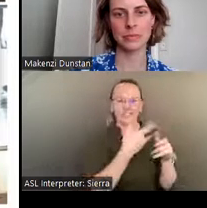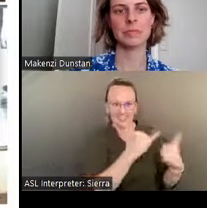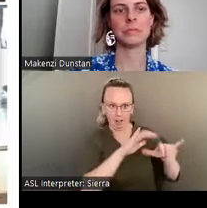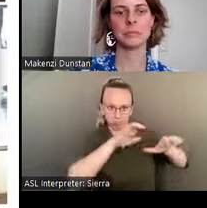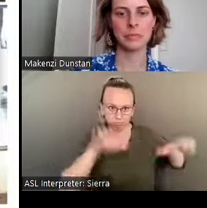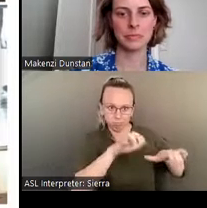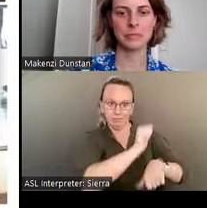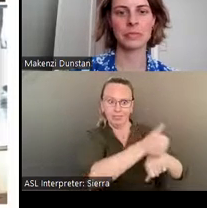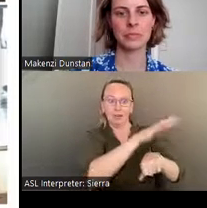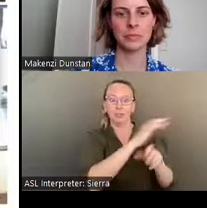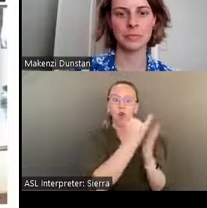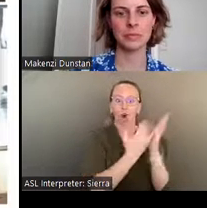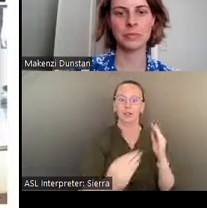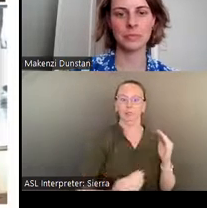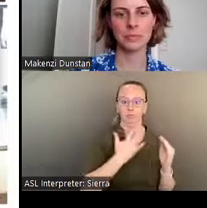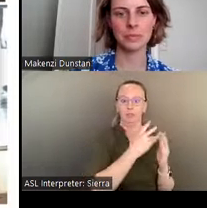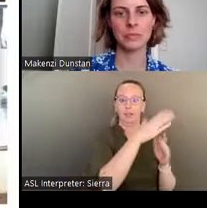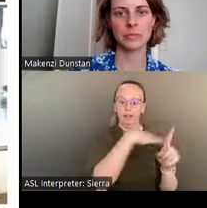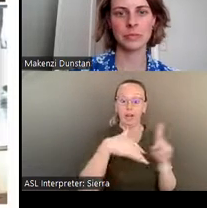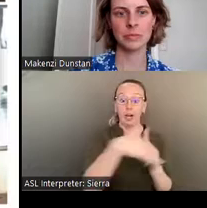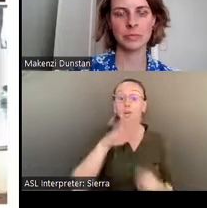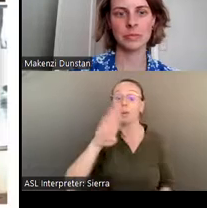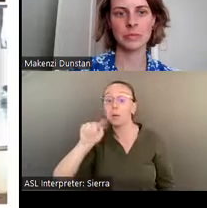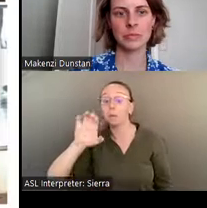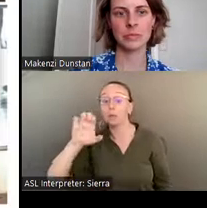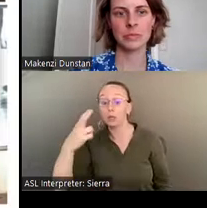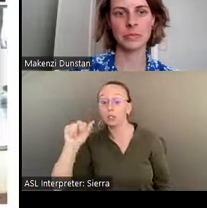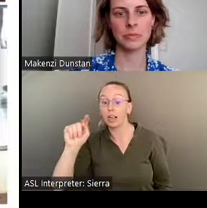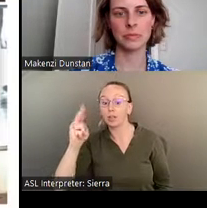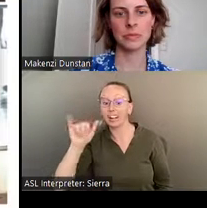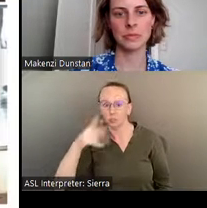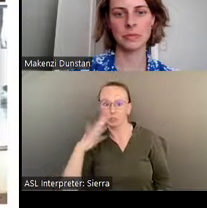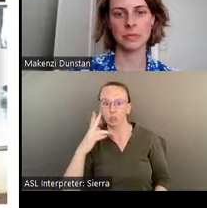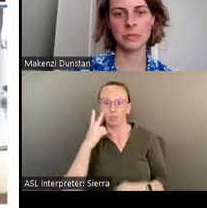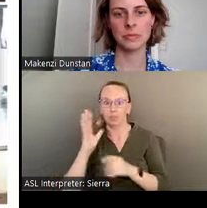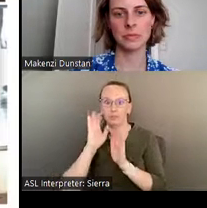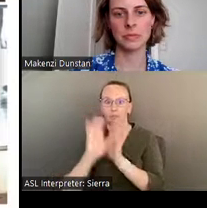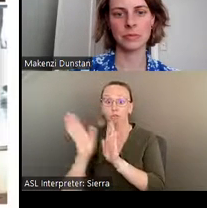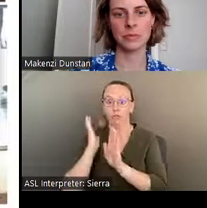Butch Anthony, whose mural you saw in a previous slide, has designed a wonderland that is part